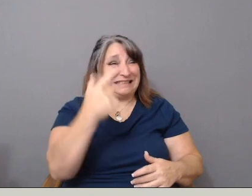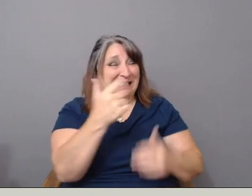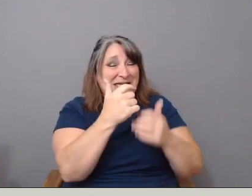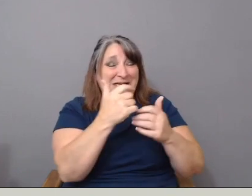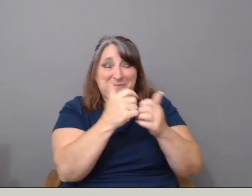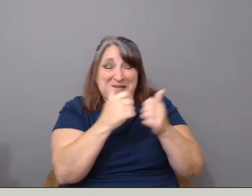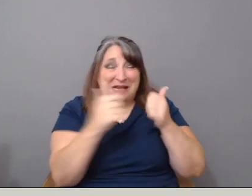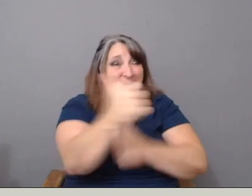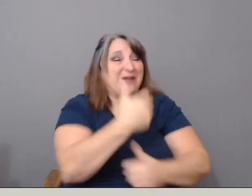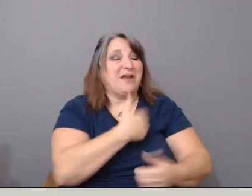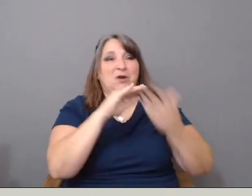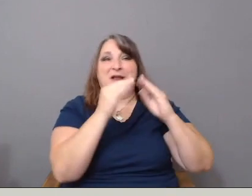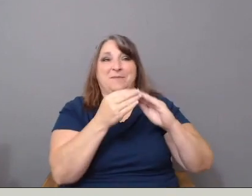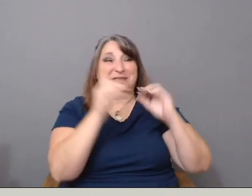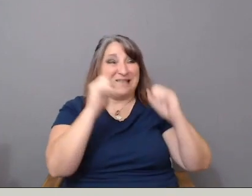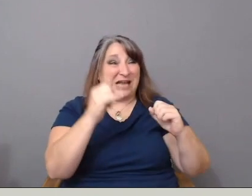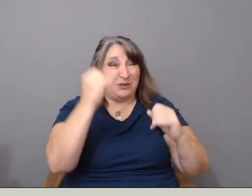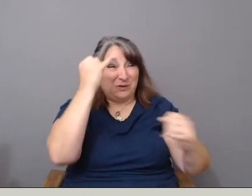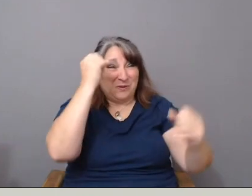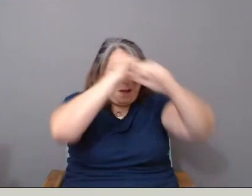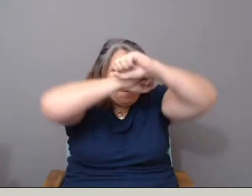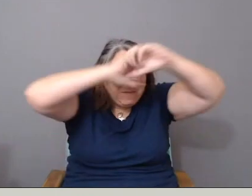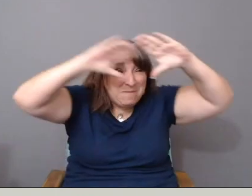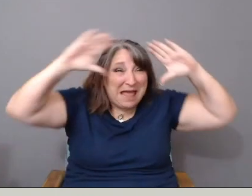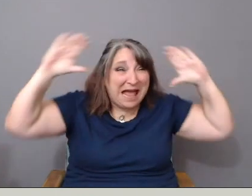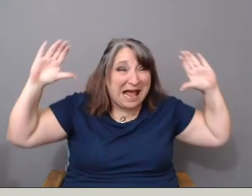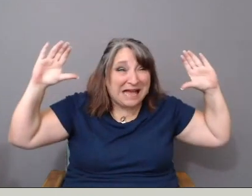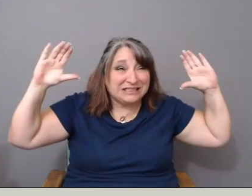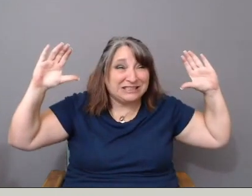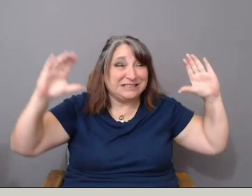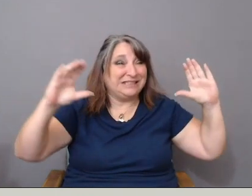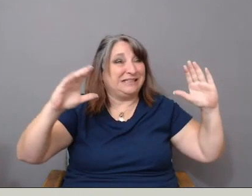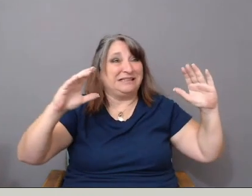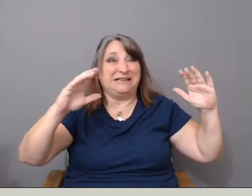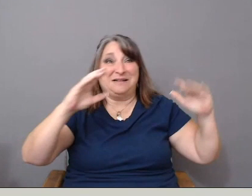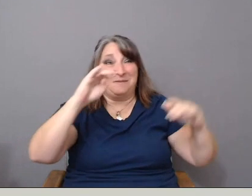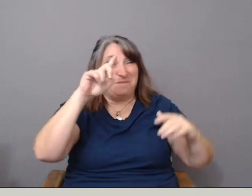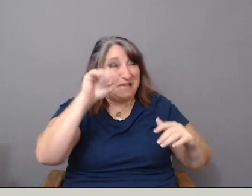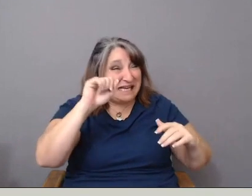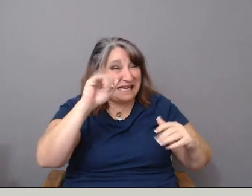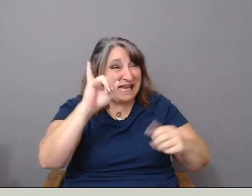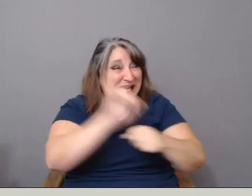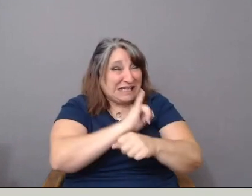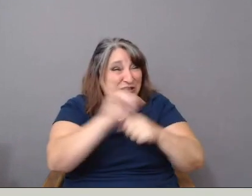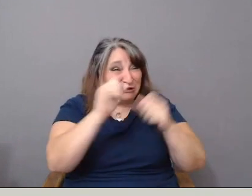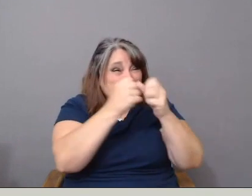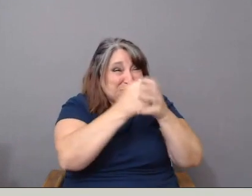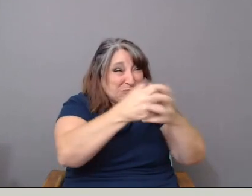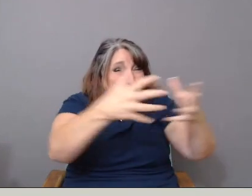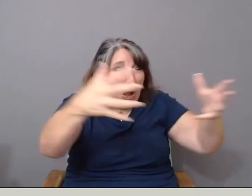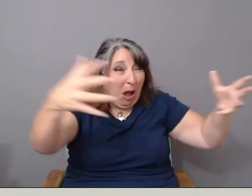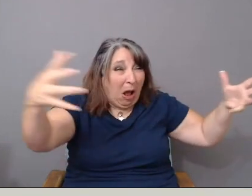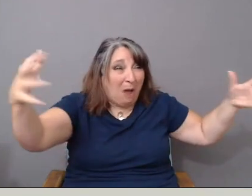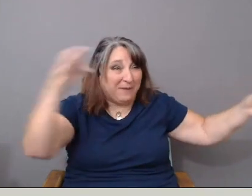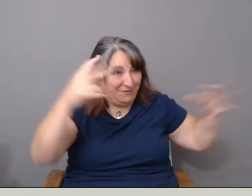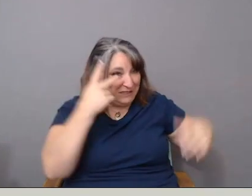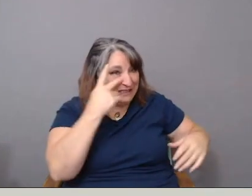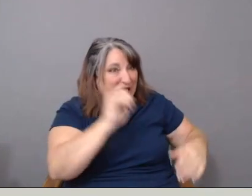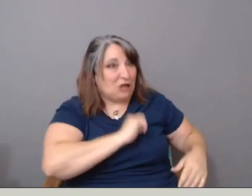imagine how thriving the media industry could be if we could see ourselves and our brothers and sisters of all colors.